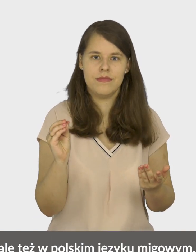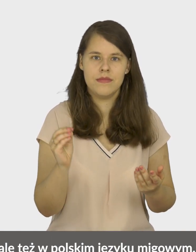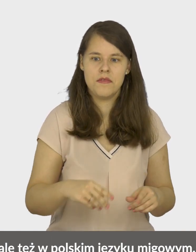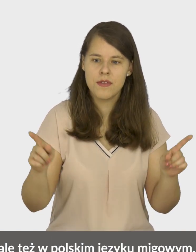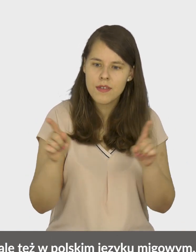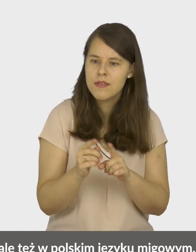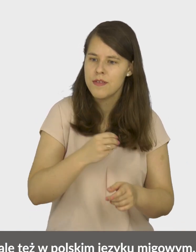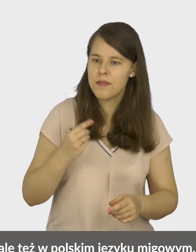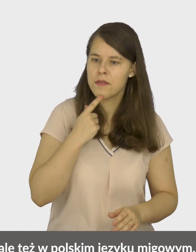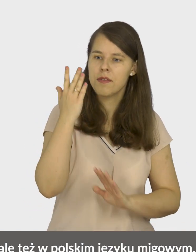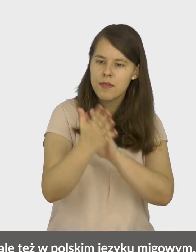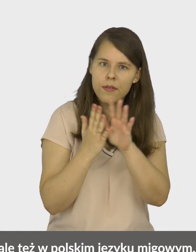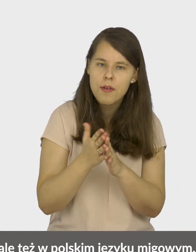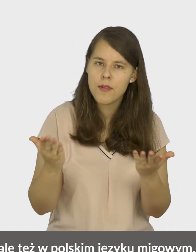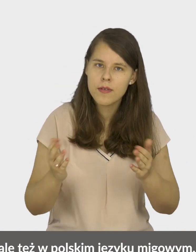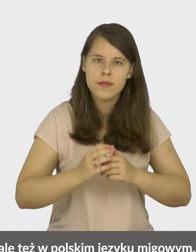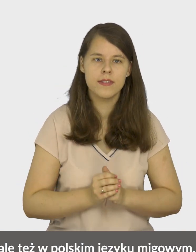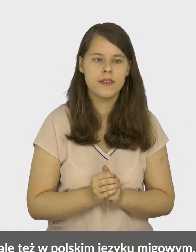but also in Polish sign language,